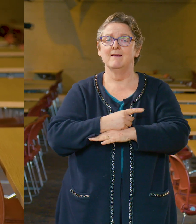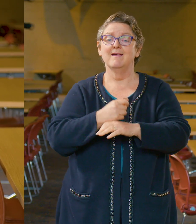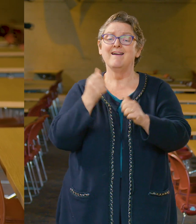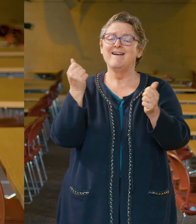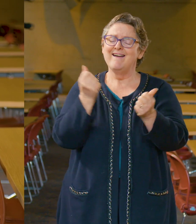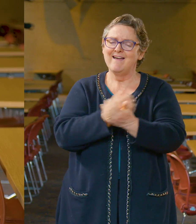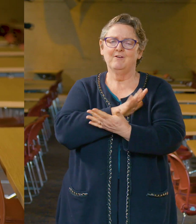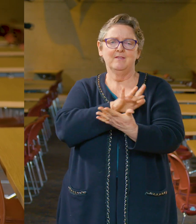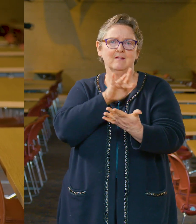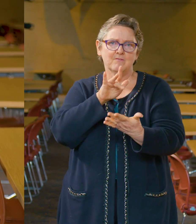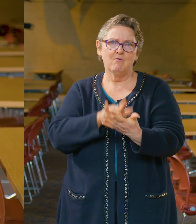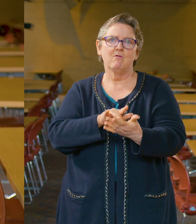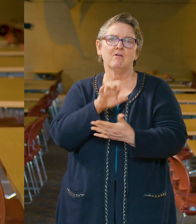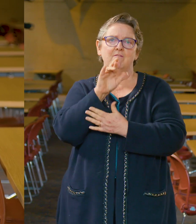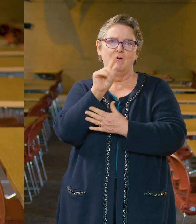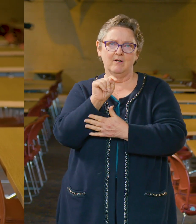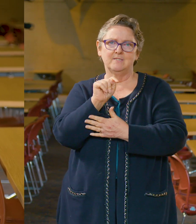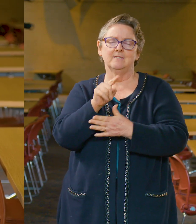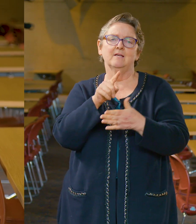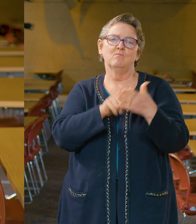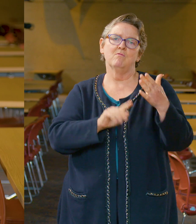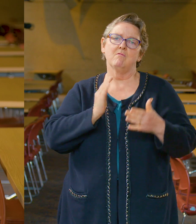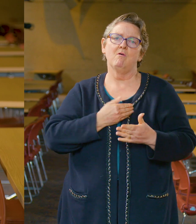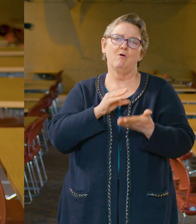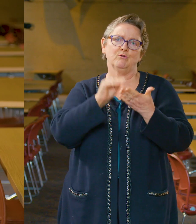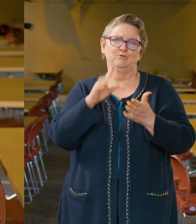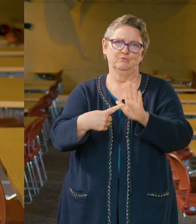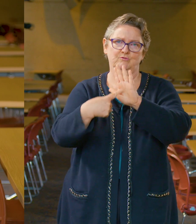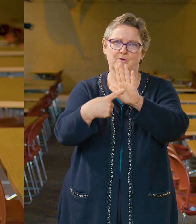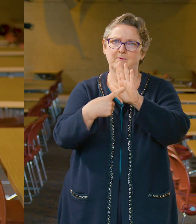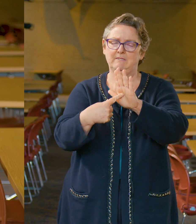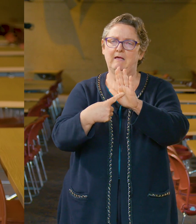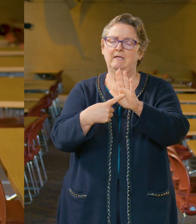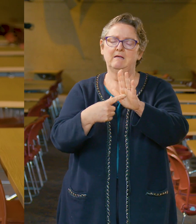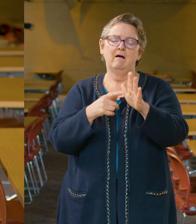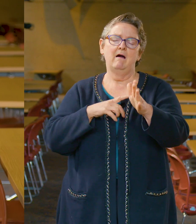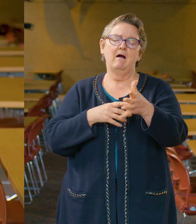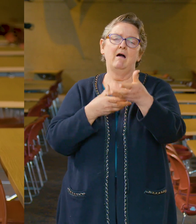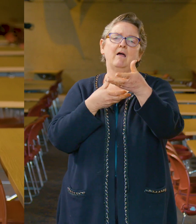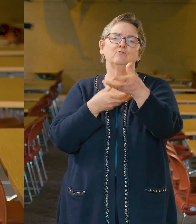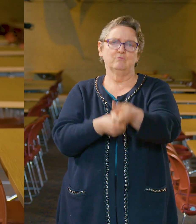of what RIT students represent. There is no doubt that when this ends,